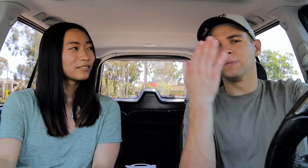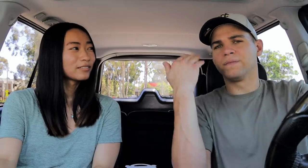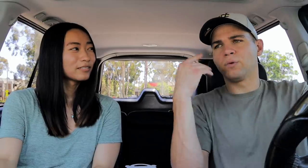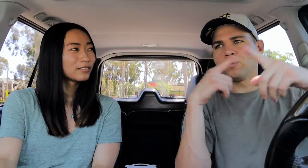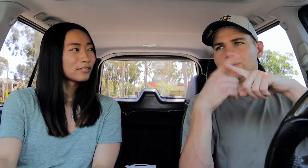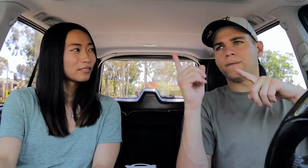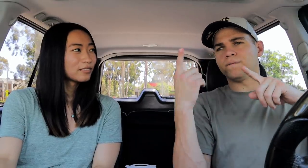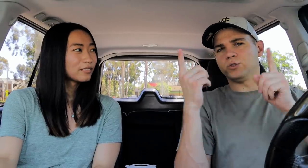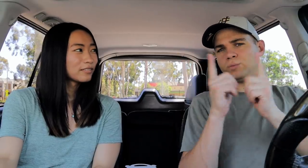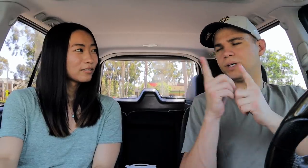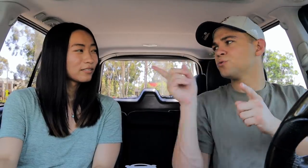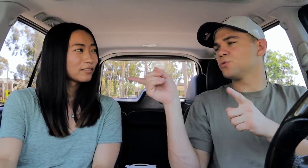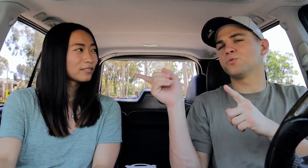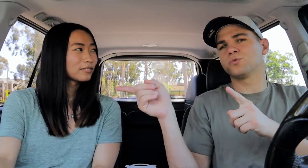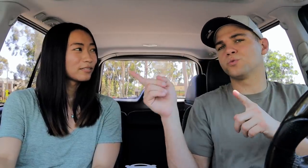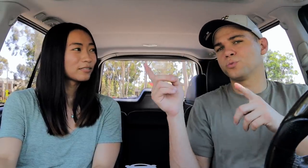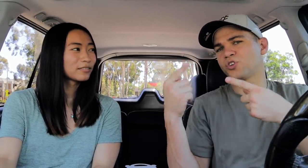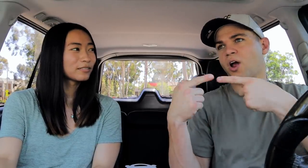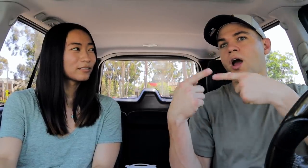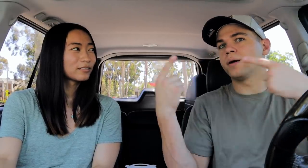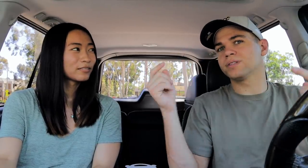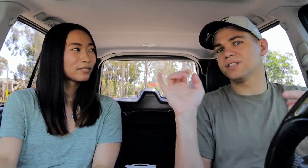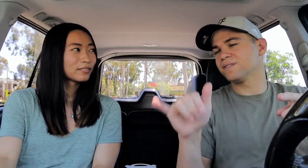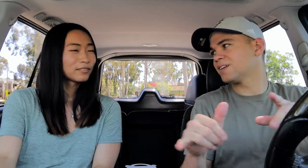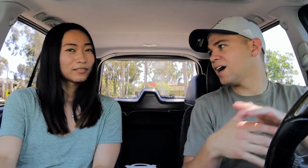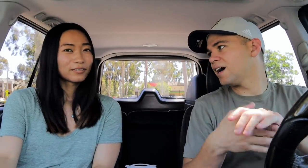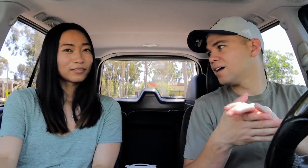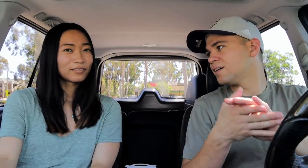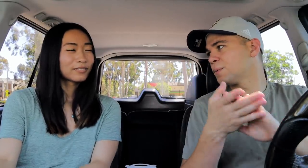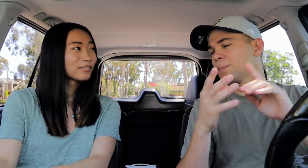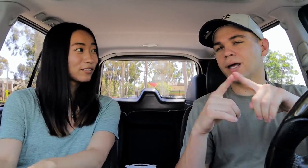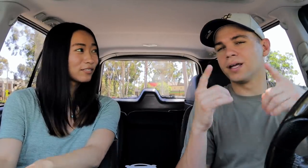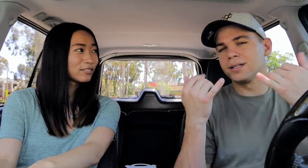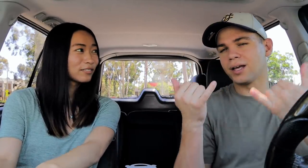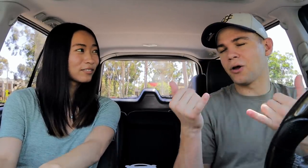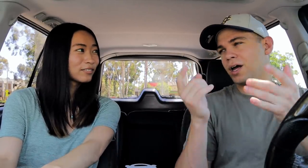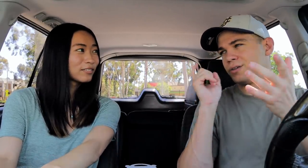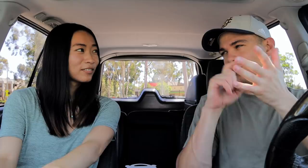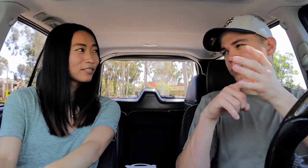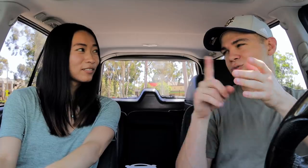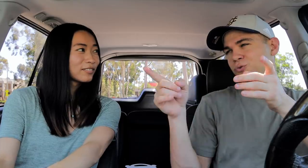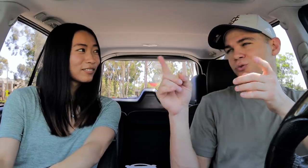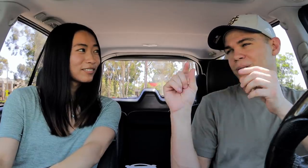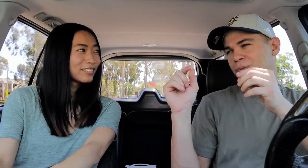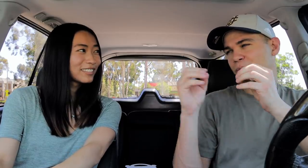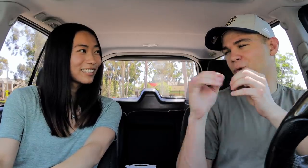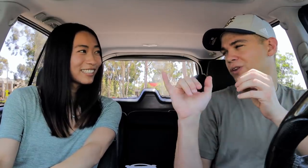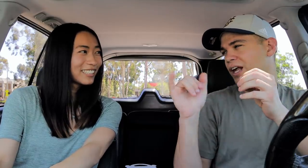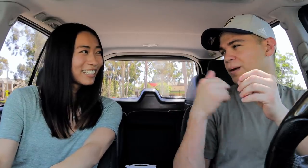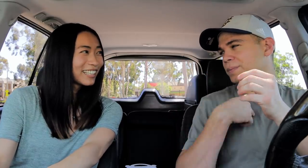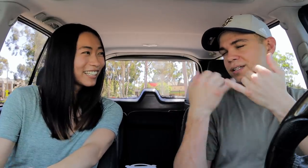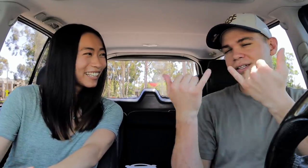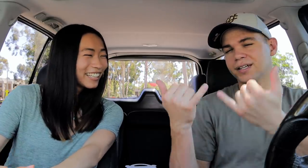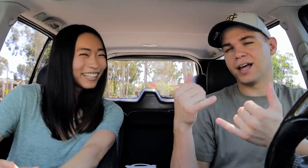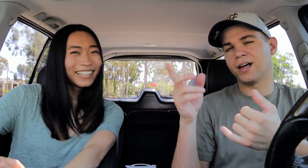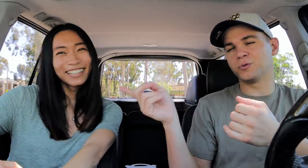Before when I first met you, you were opposite of that. But now, I notice you a little bit more like me now.